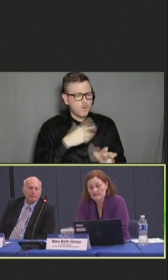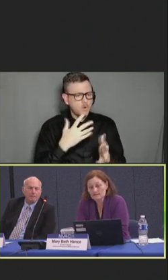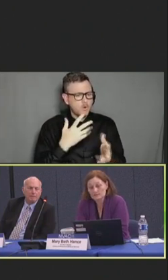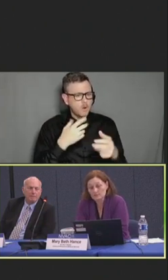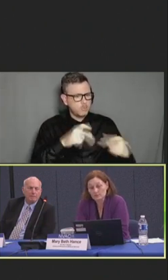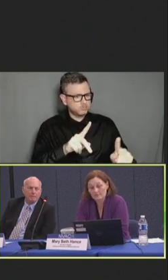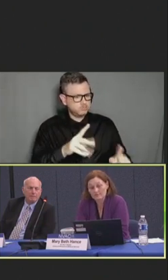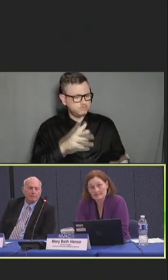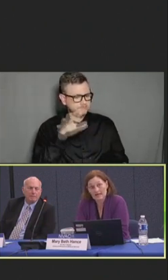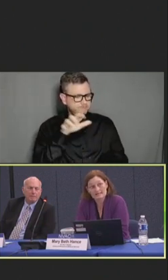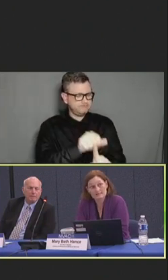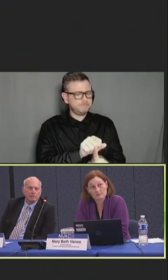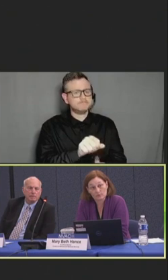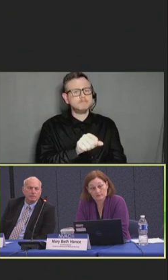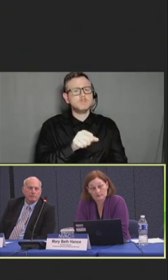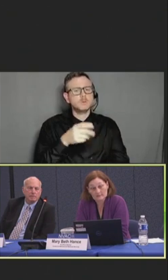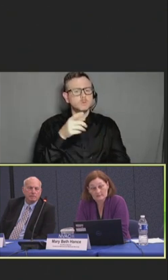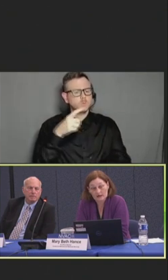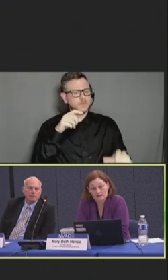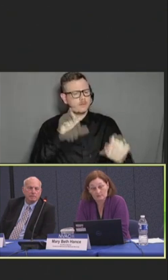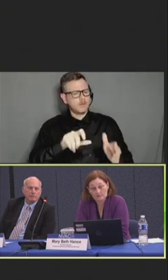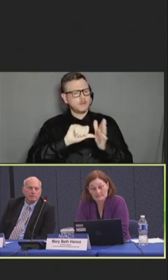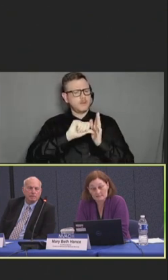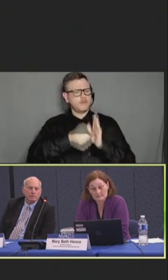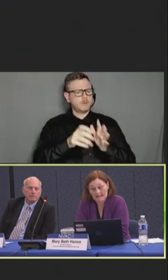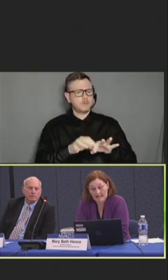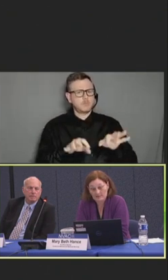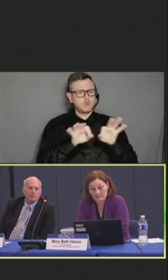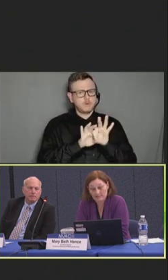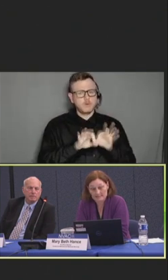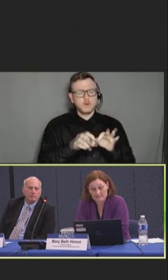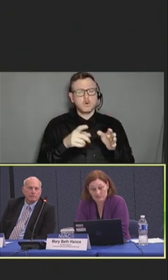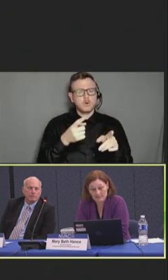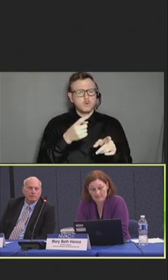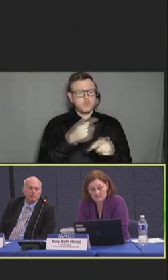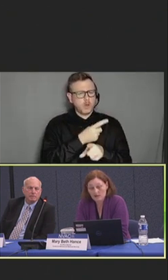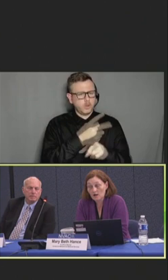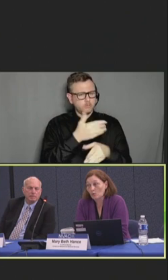to emphasize the importance of routine pediatric immunizations.